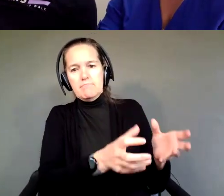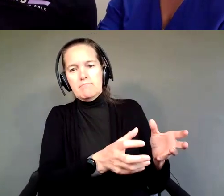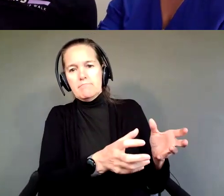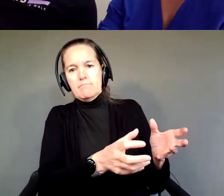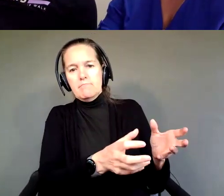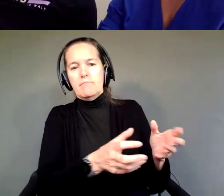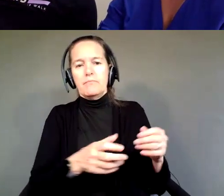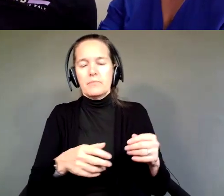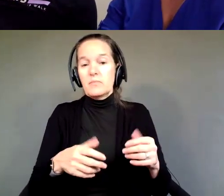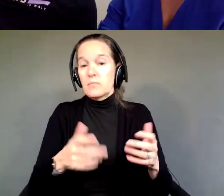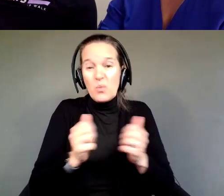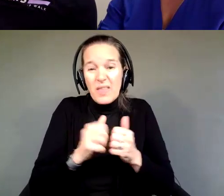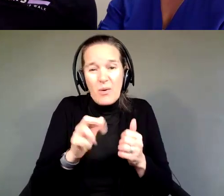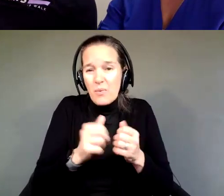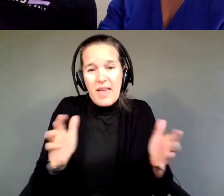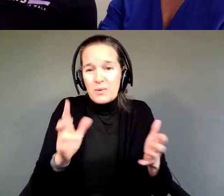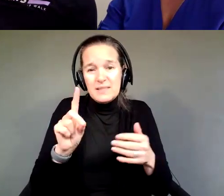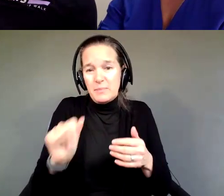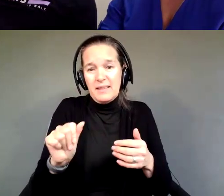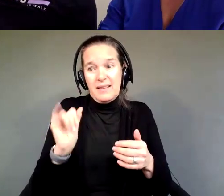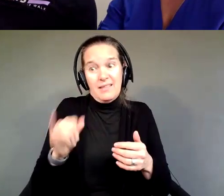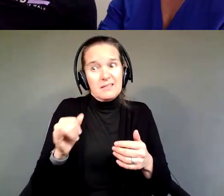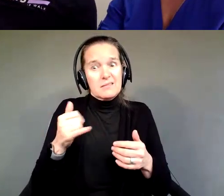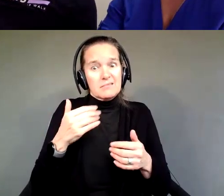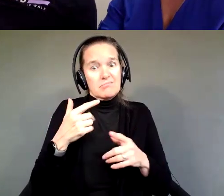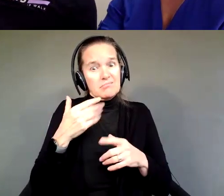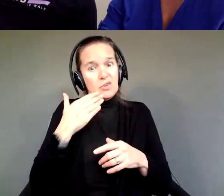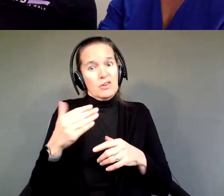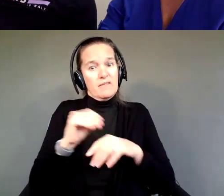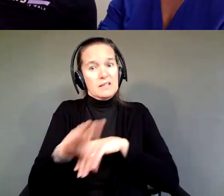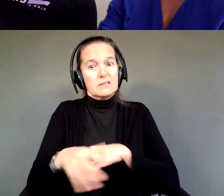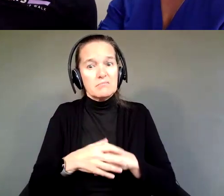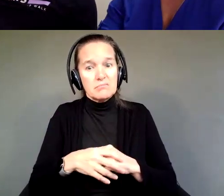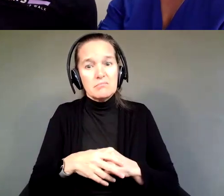a disability, that's good information, and it's good advice.